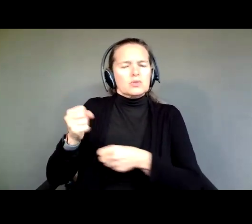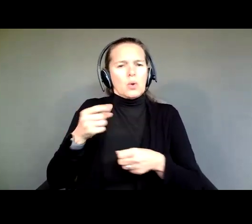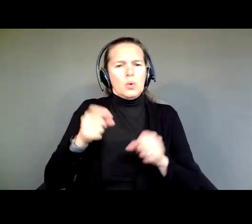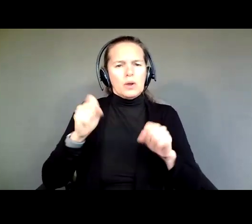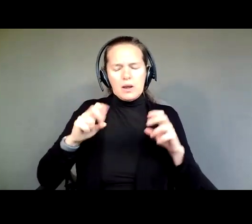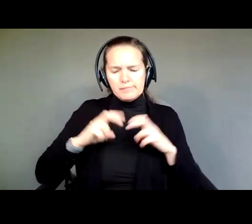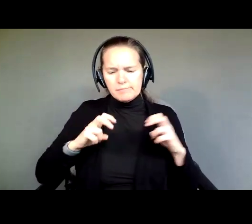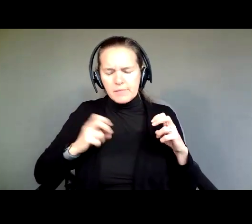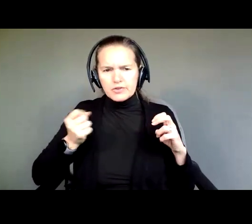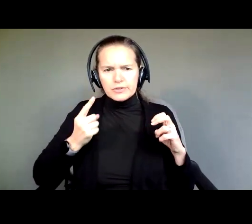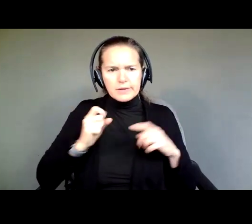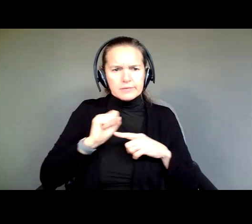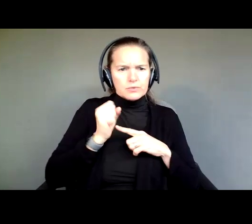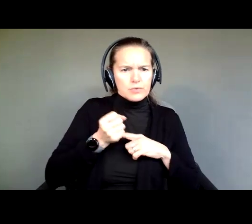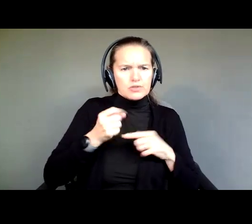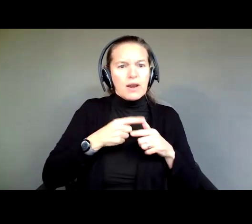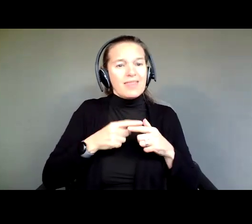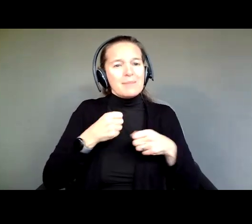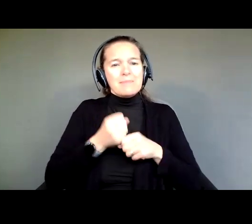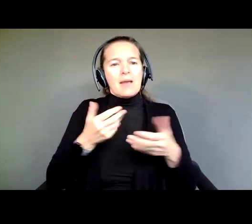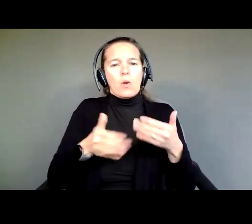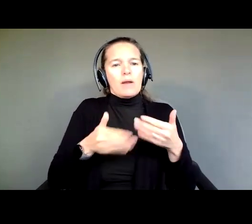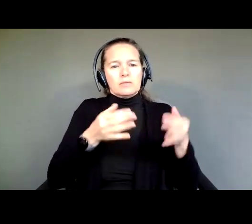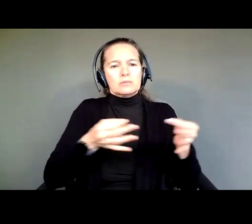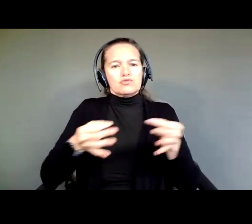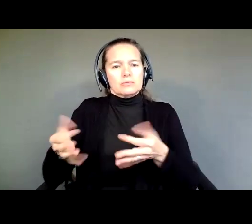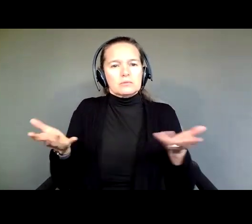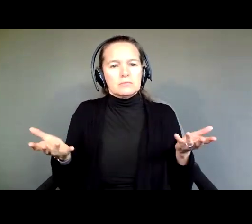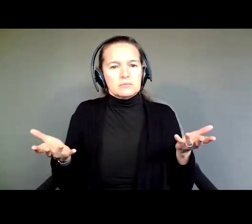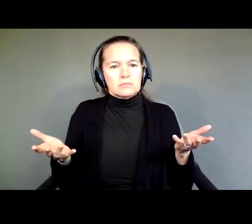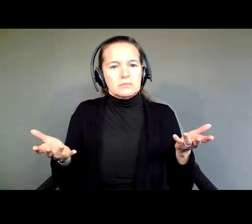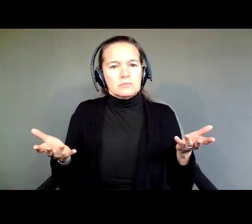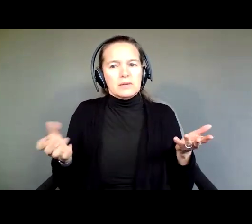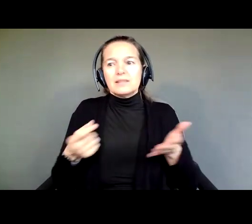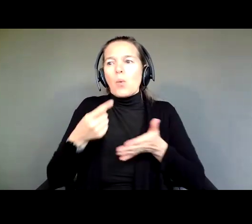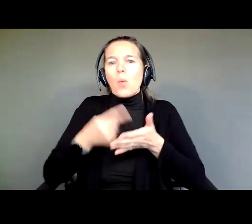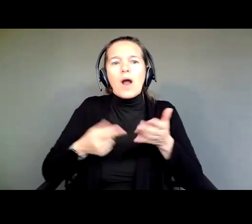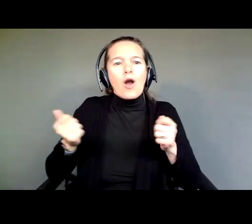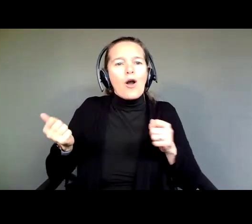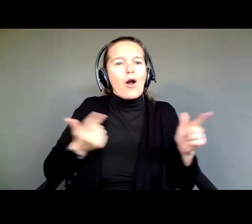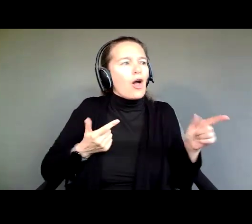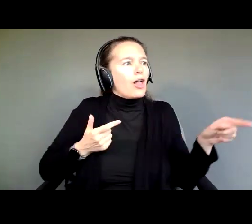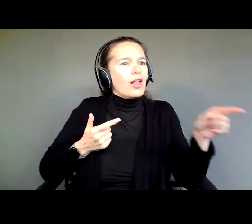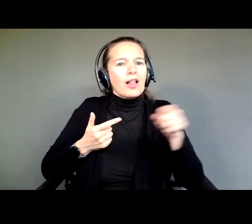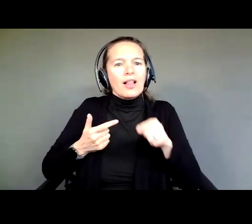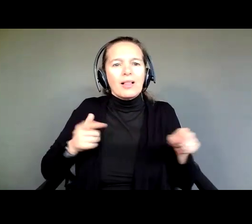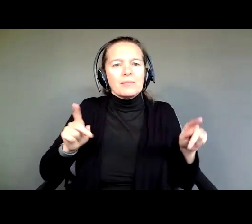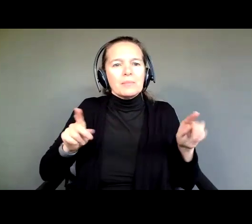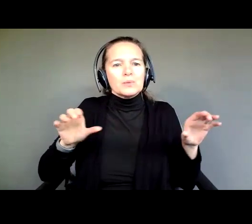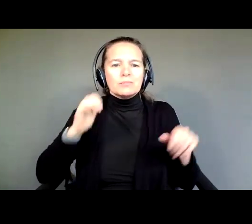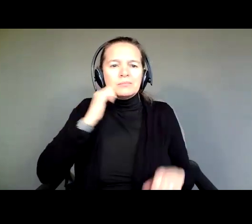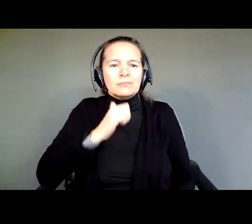and make decisions that you have to make. In other words, it's what we all do every single day.